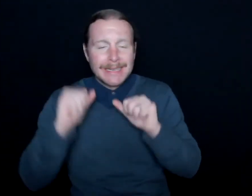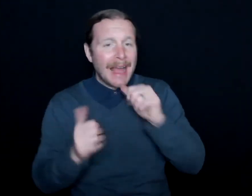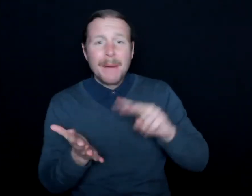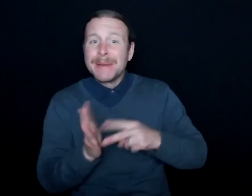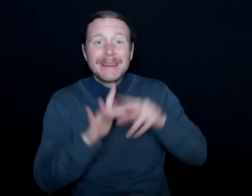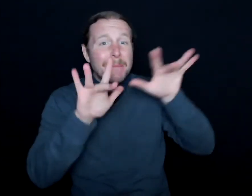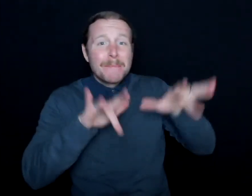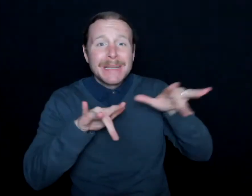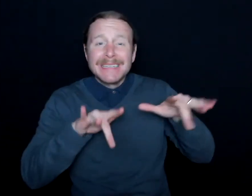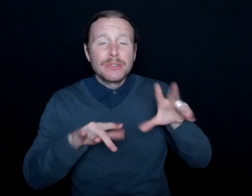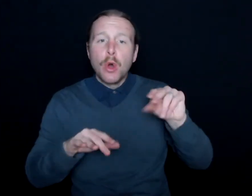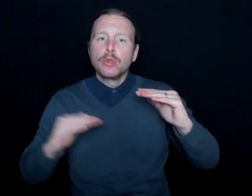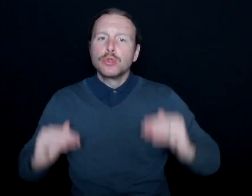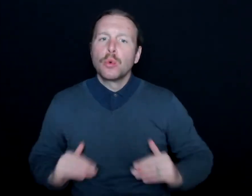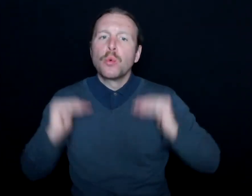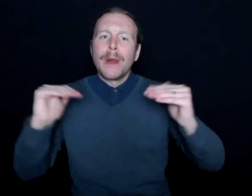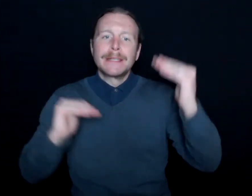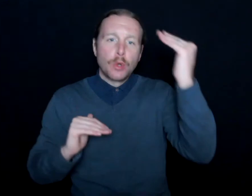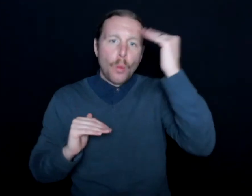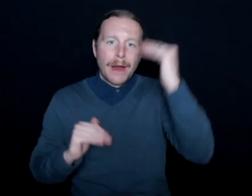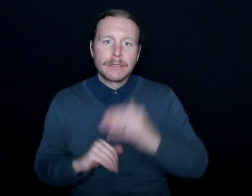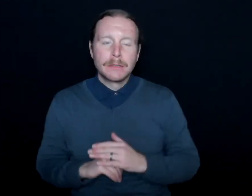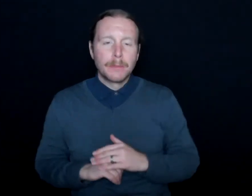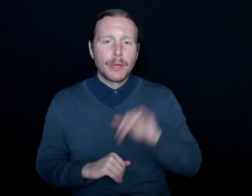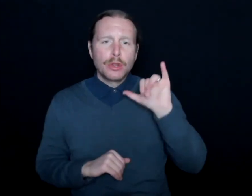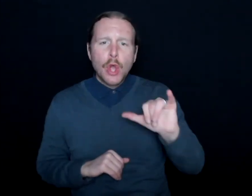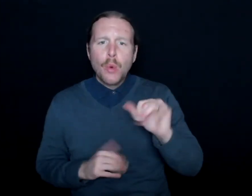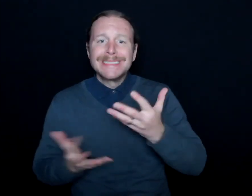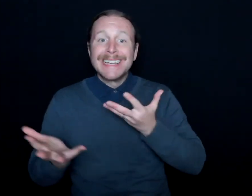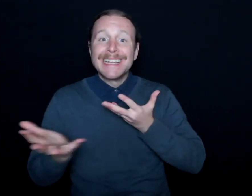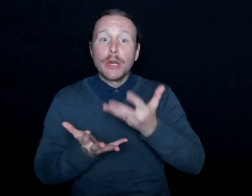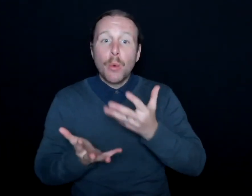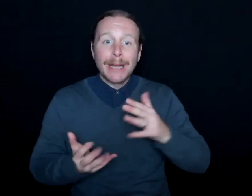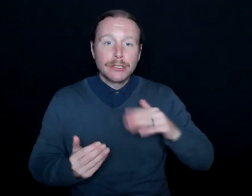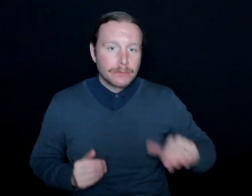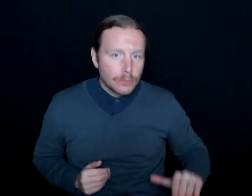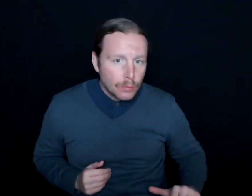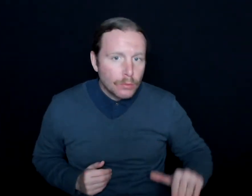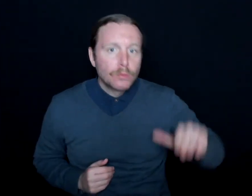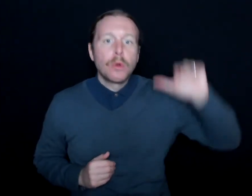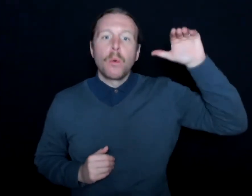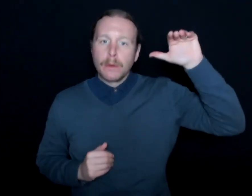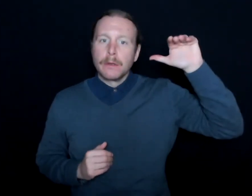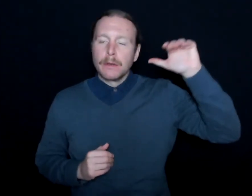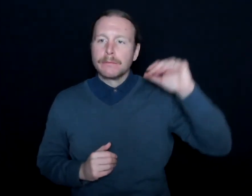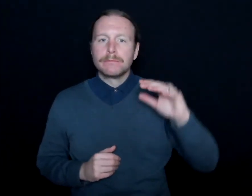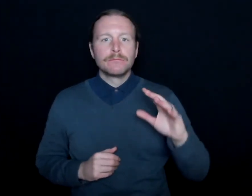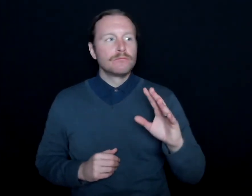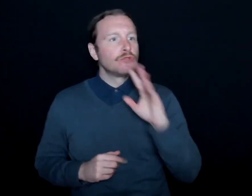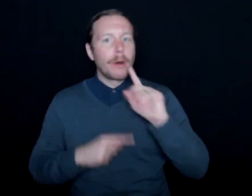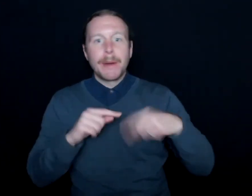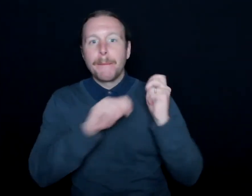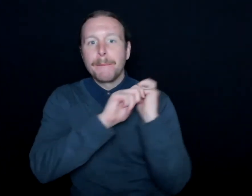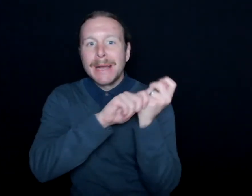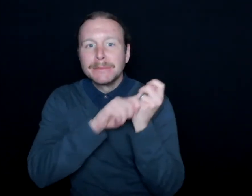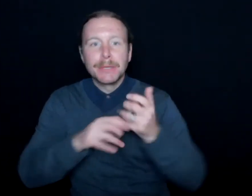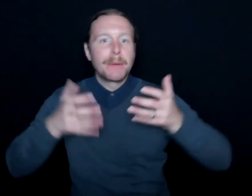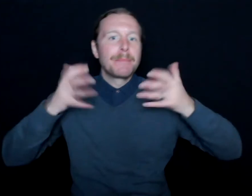It's just to raise awareness. But it's those interactions that I had growing up and talking about baseball, talking about basketball, football,